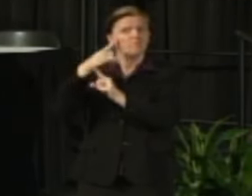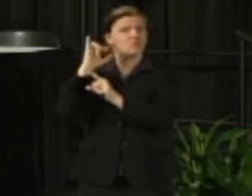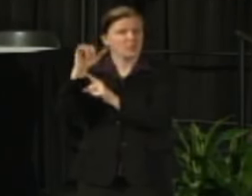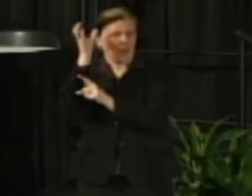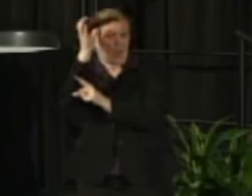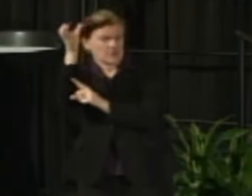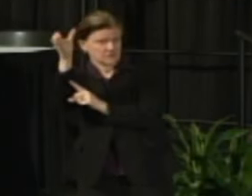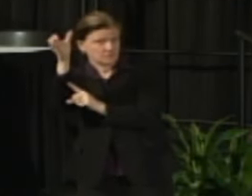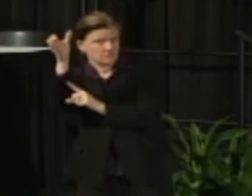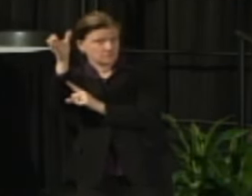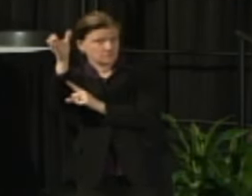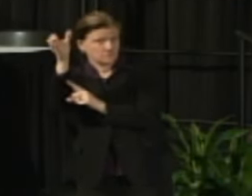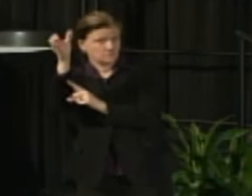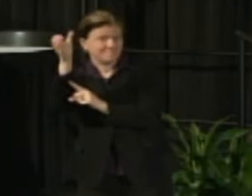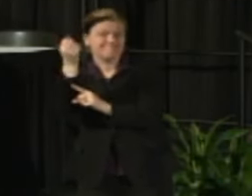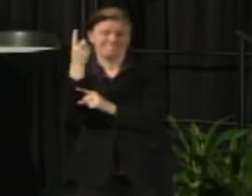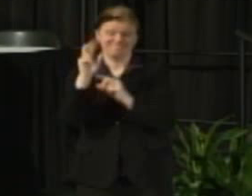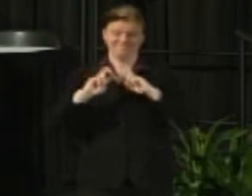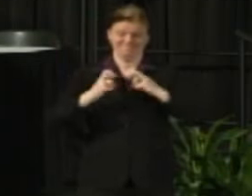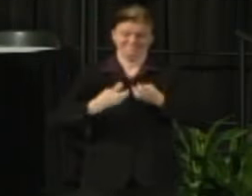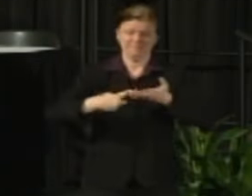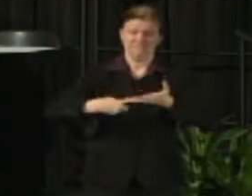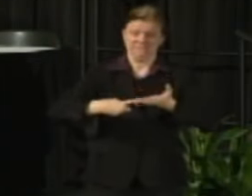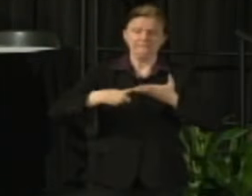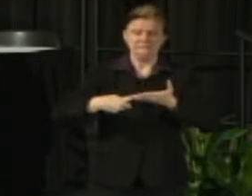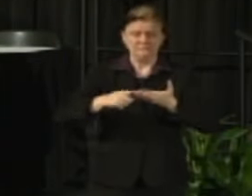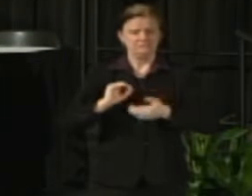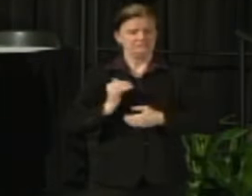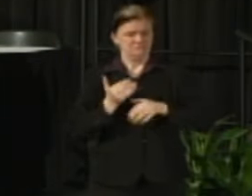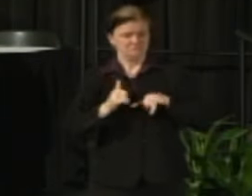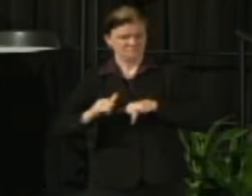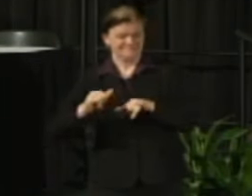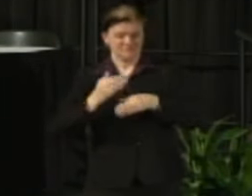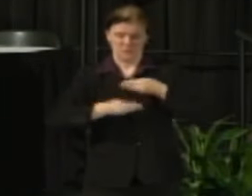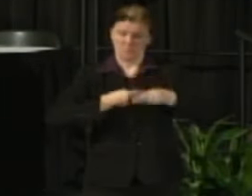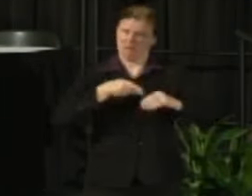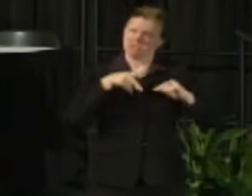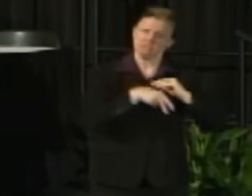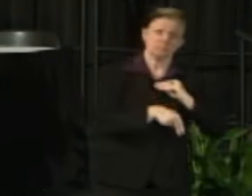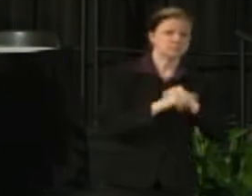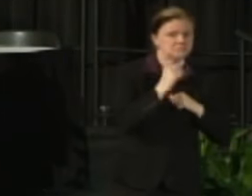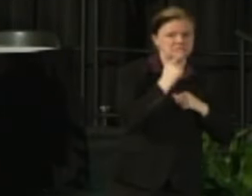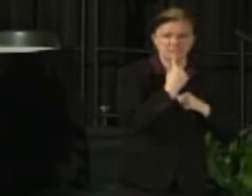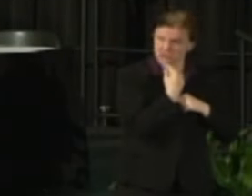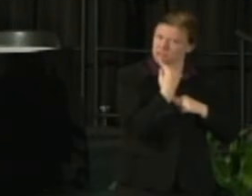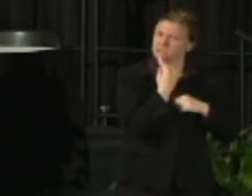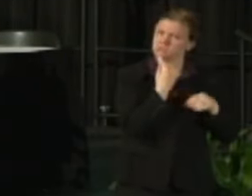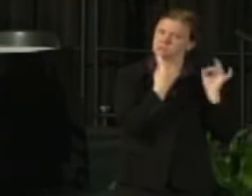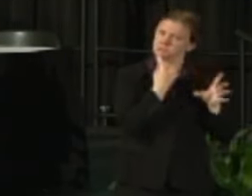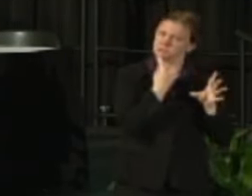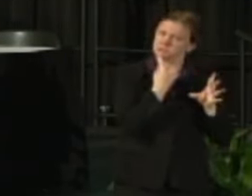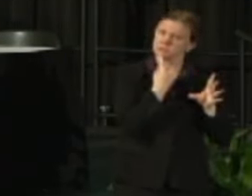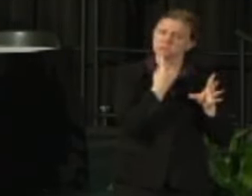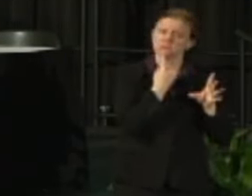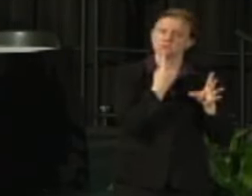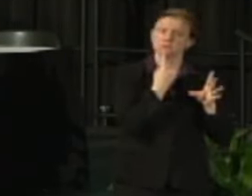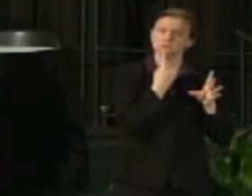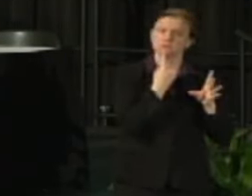There is a lot of discussions that were fairly uniform about the budget cuts being a very serious and critical challenge.